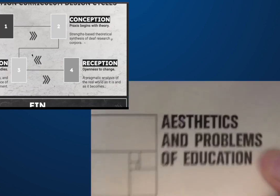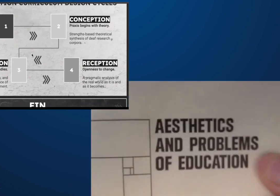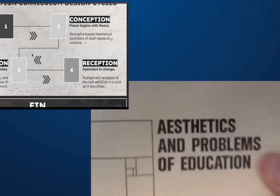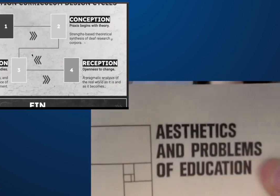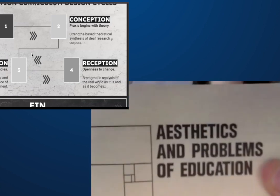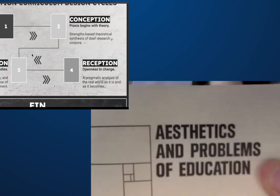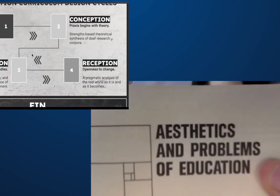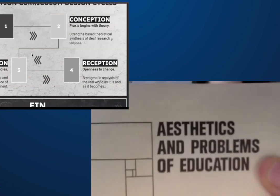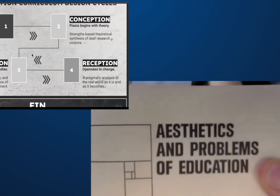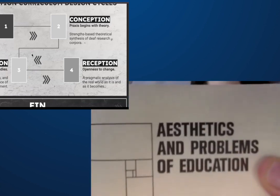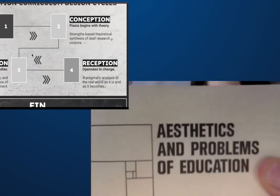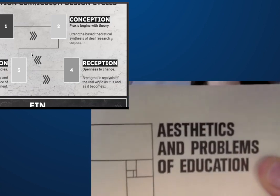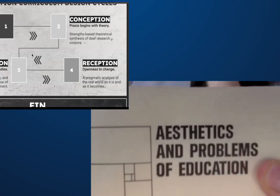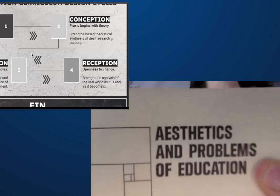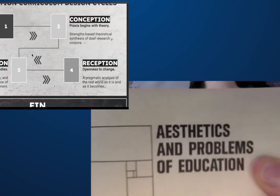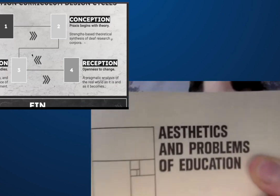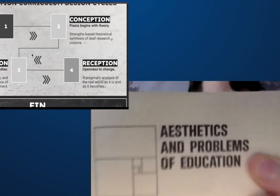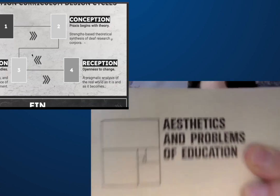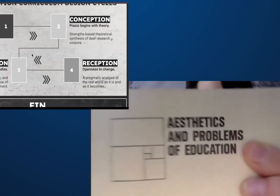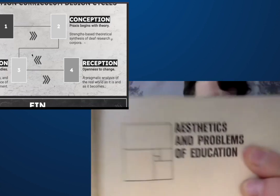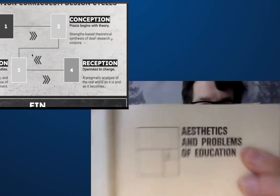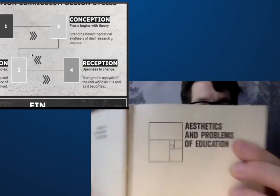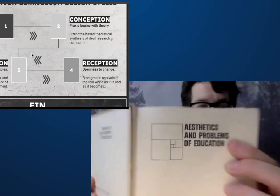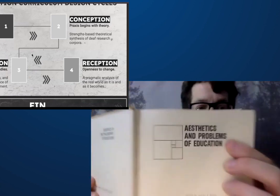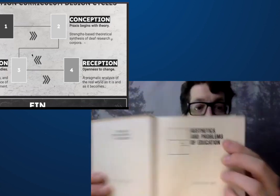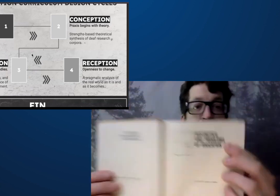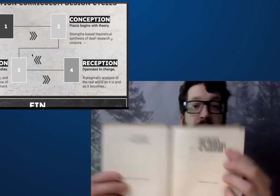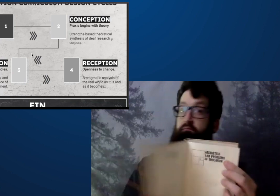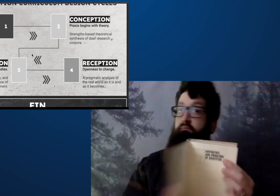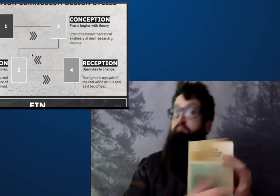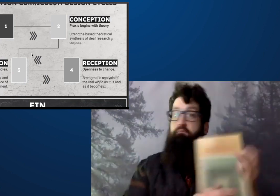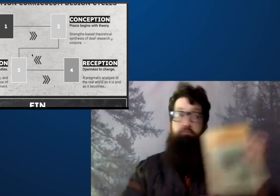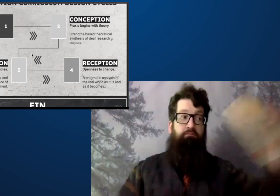Aesthetics and problems of education.